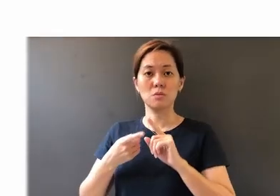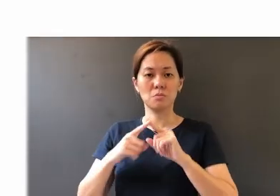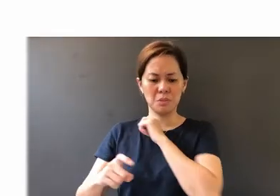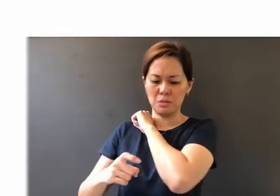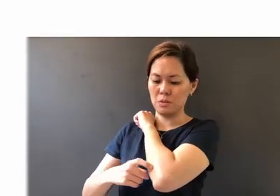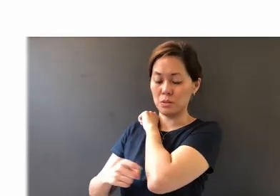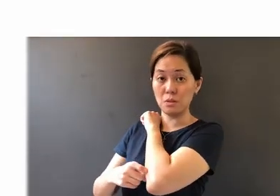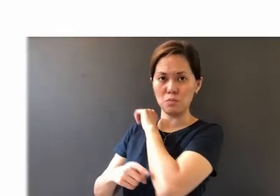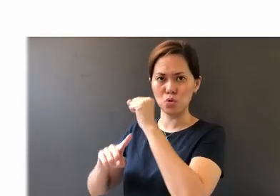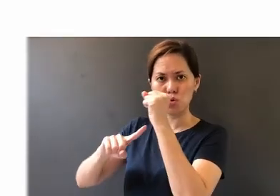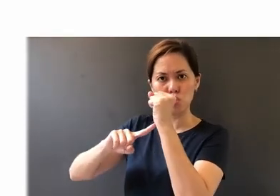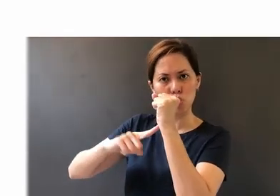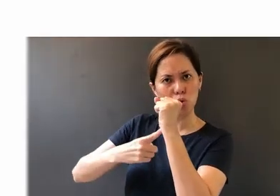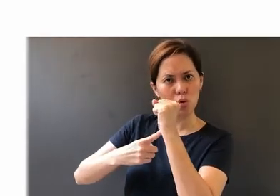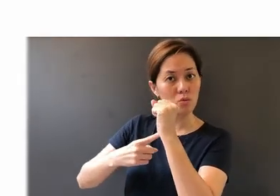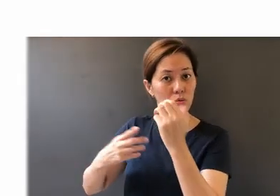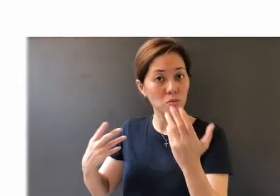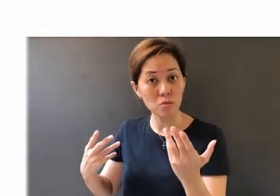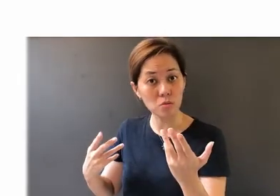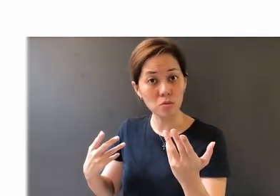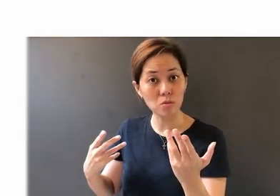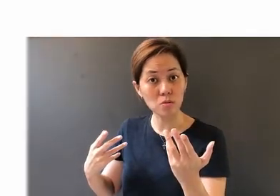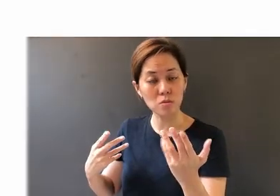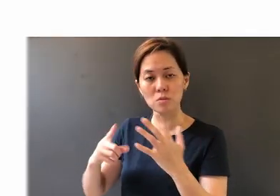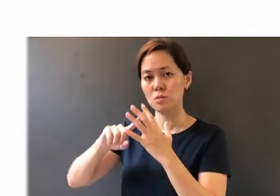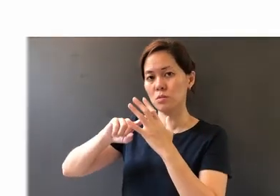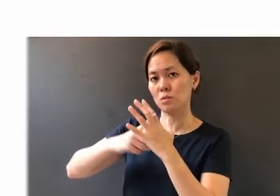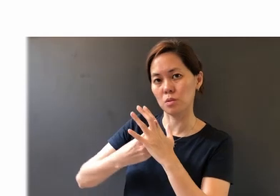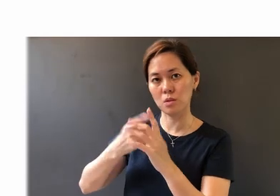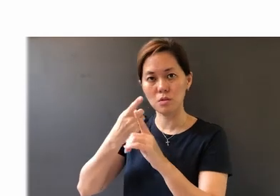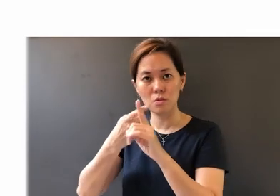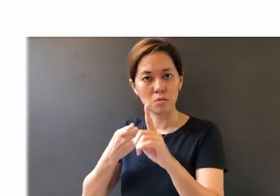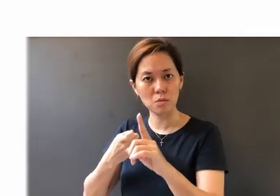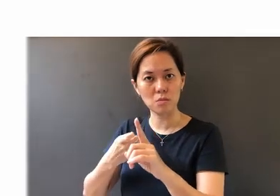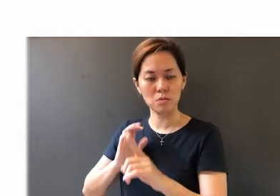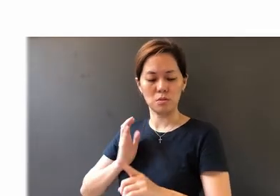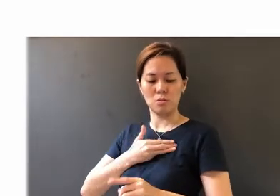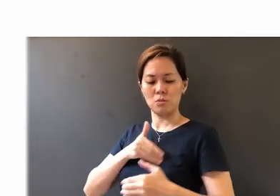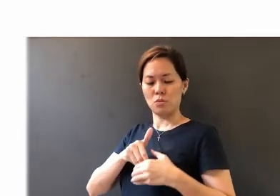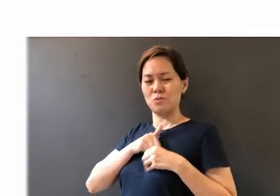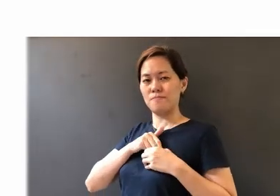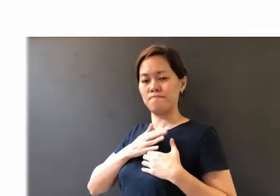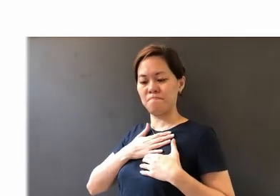temptation first of all starts from our personal desires.